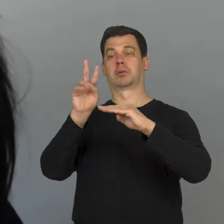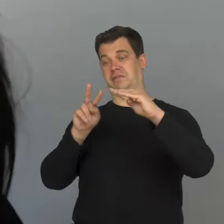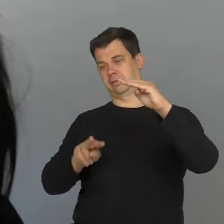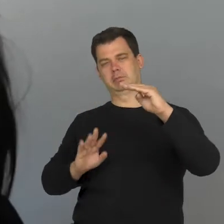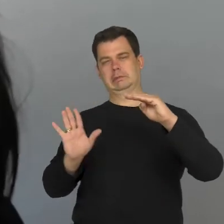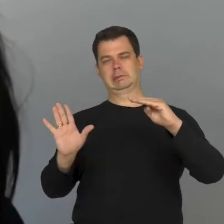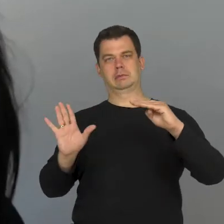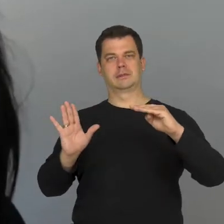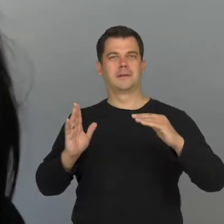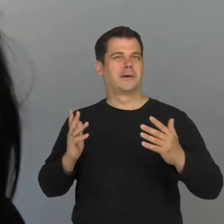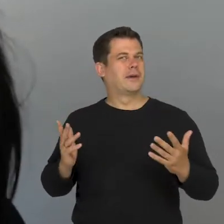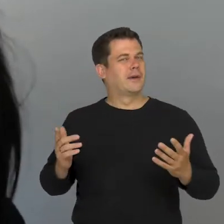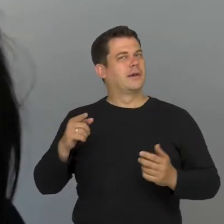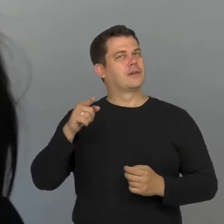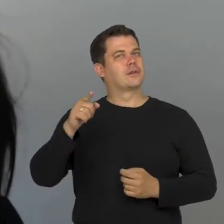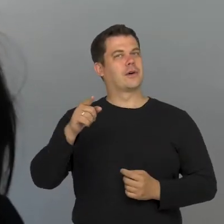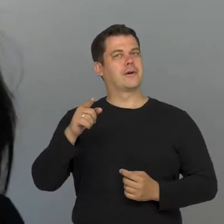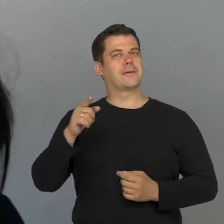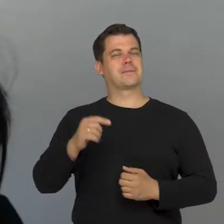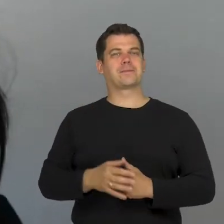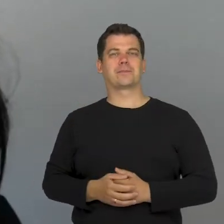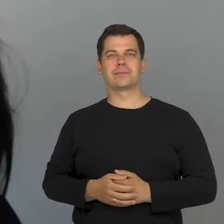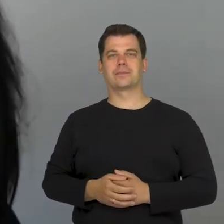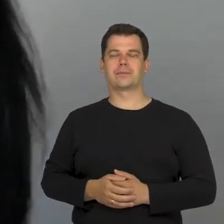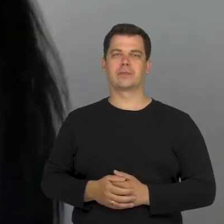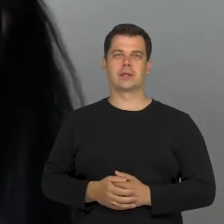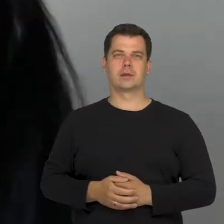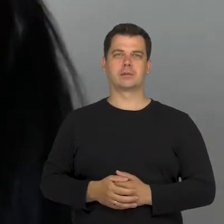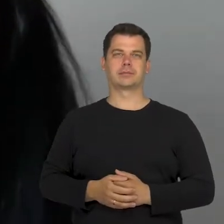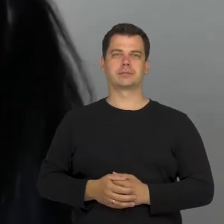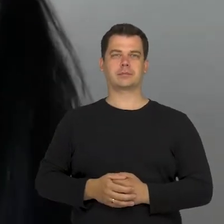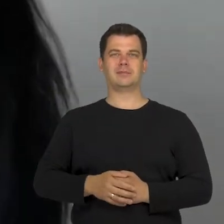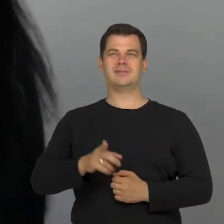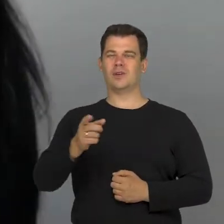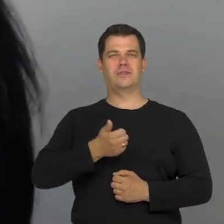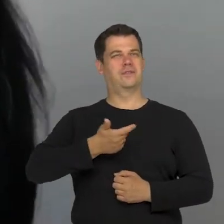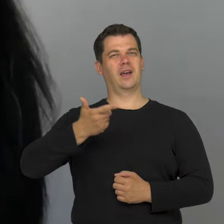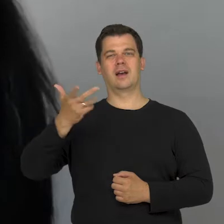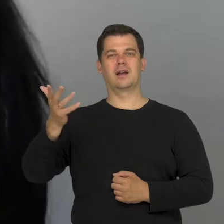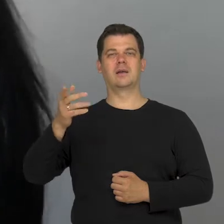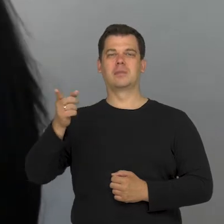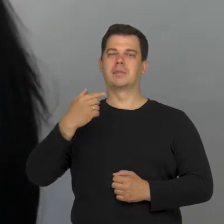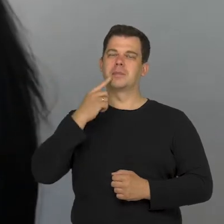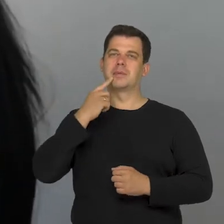Playing that kid of games with the viewer and ourselves